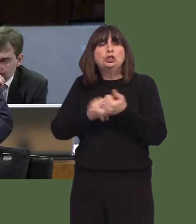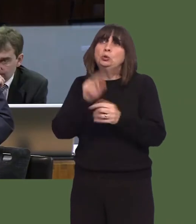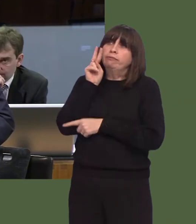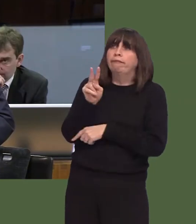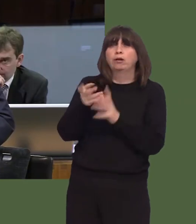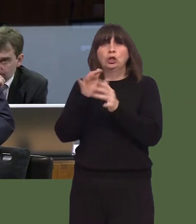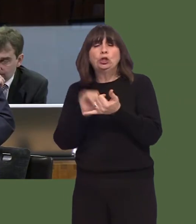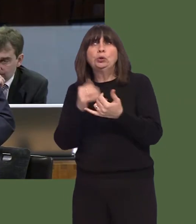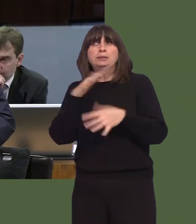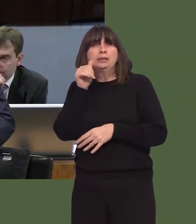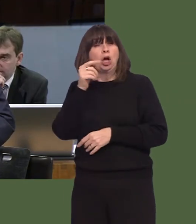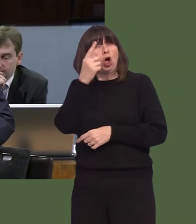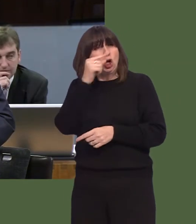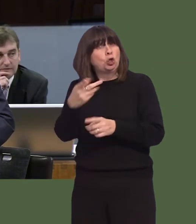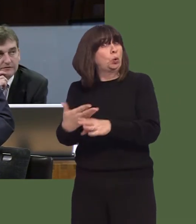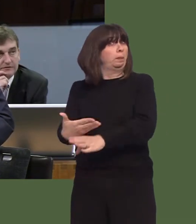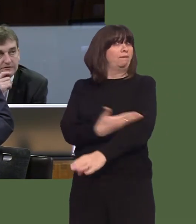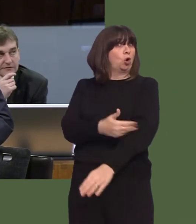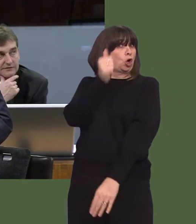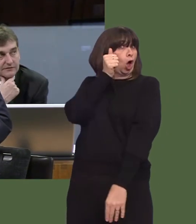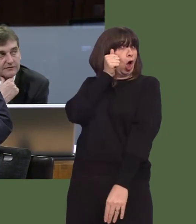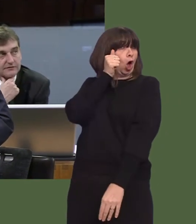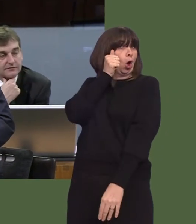My first question was were they predictable and were they preventable, some of the pressures